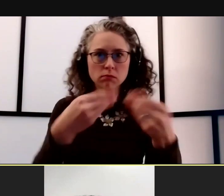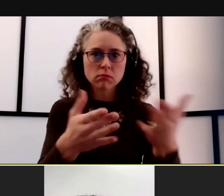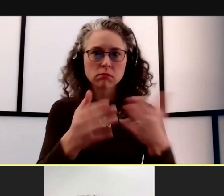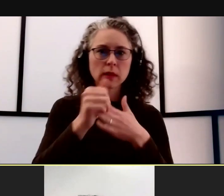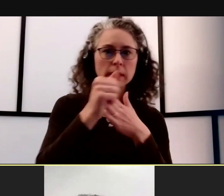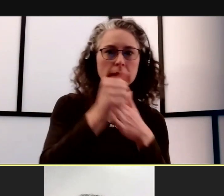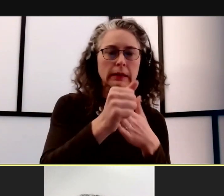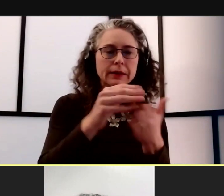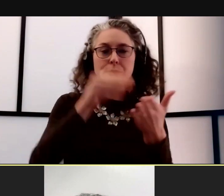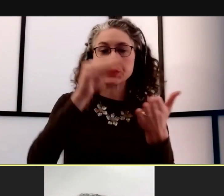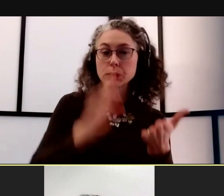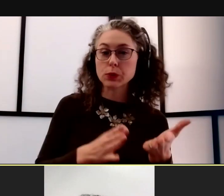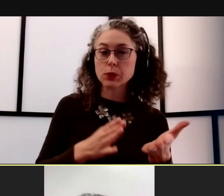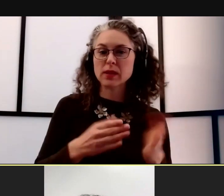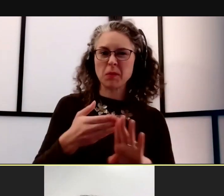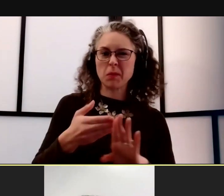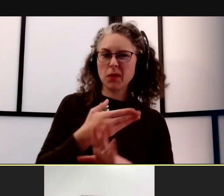before students have to begin registering.